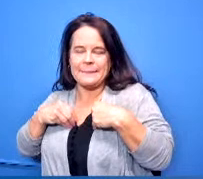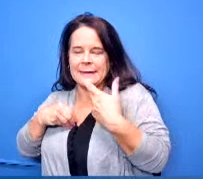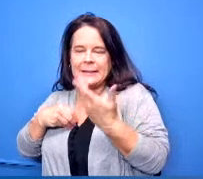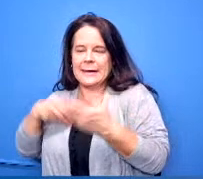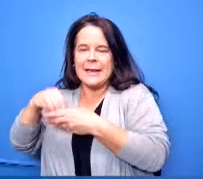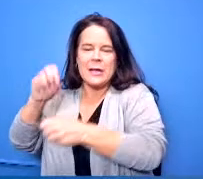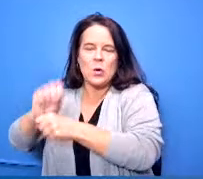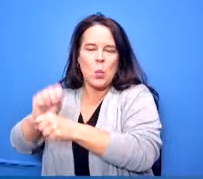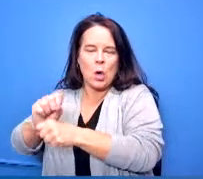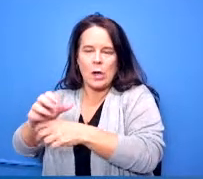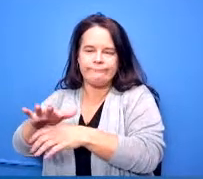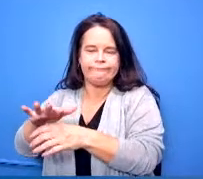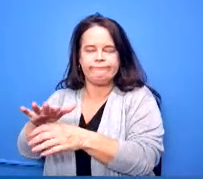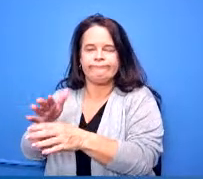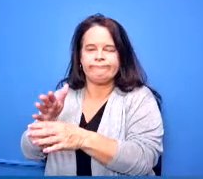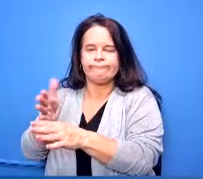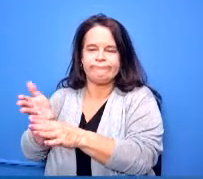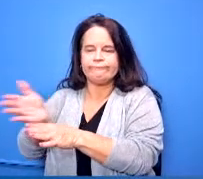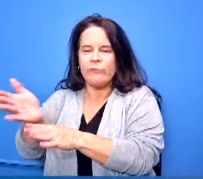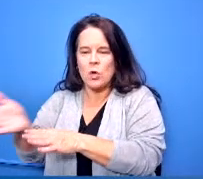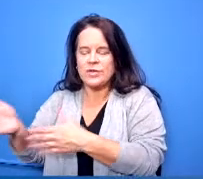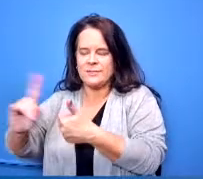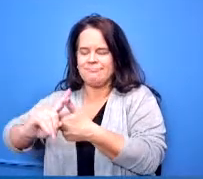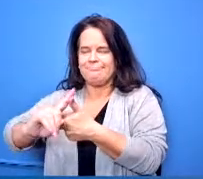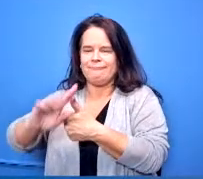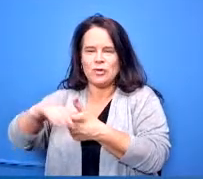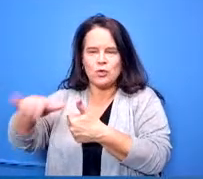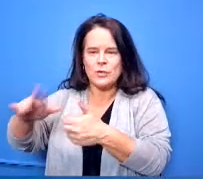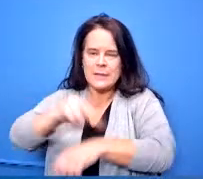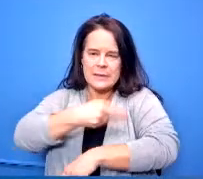to name a few have been some of the participants in those round tables